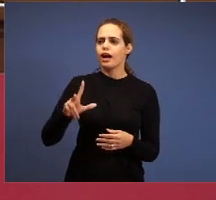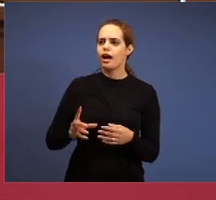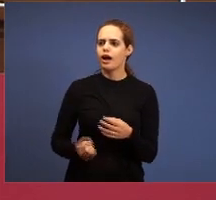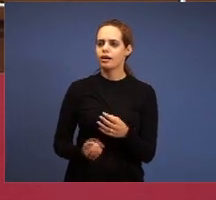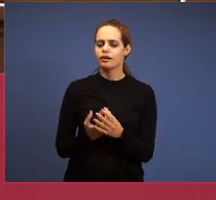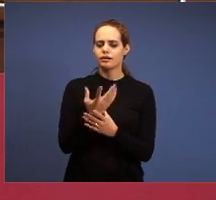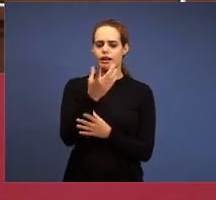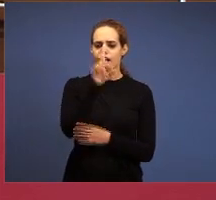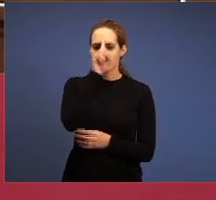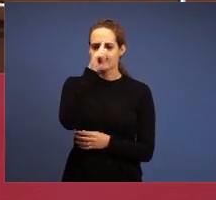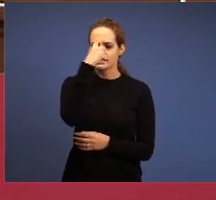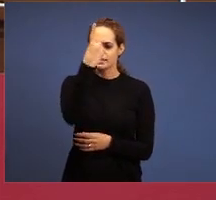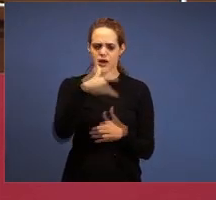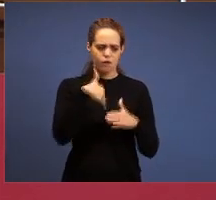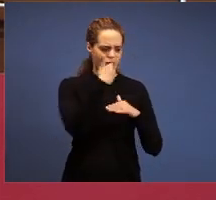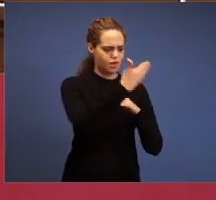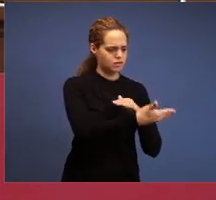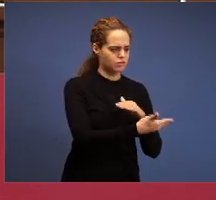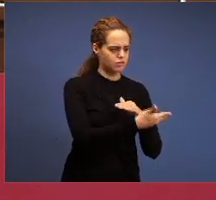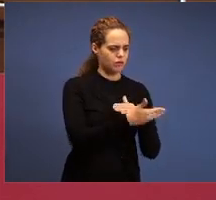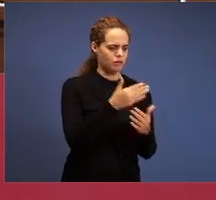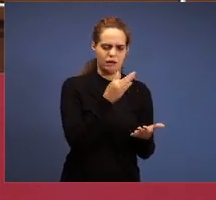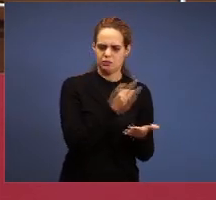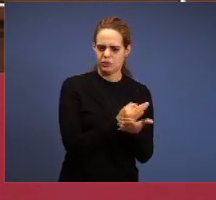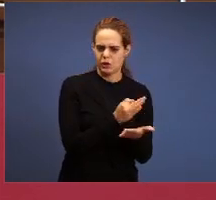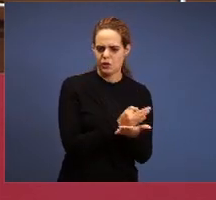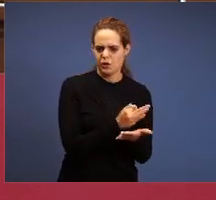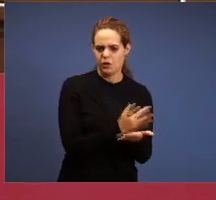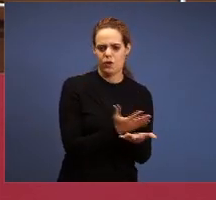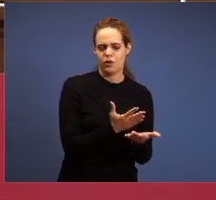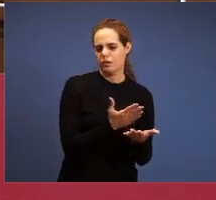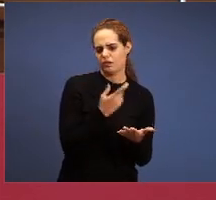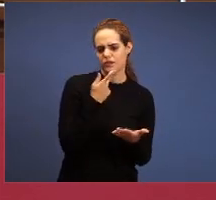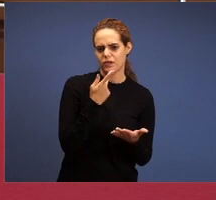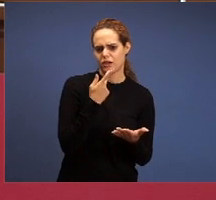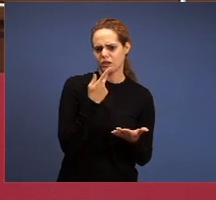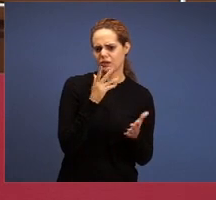comes from outside, because this theologian said, the other said a nonsense, and do I want to know